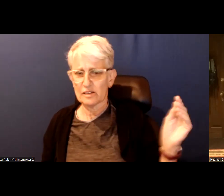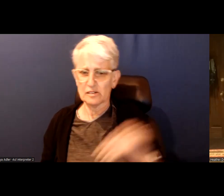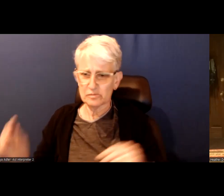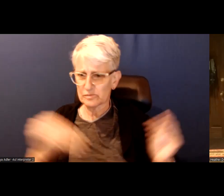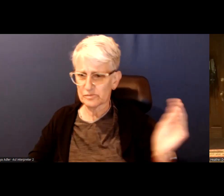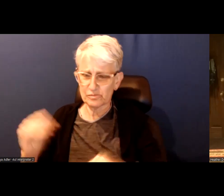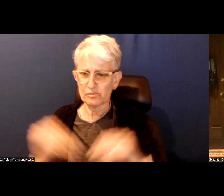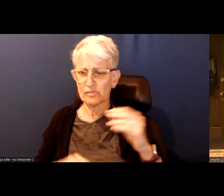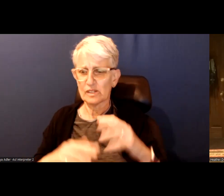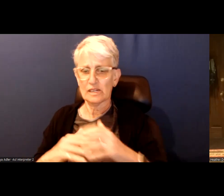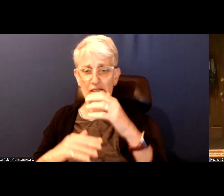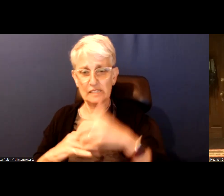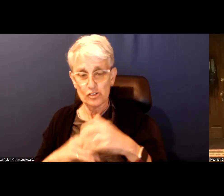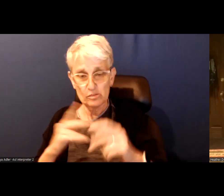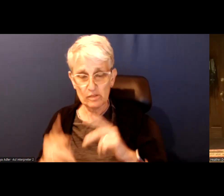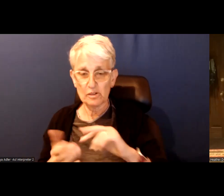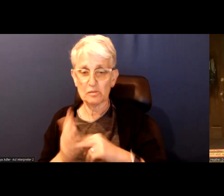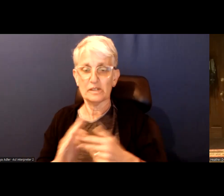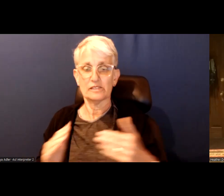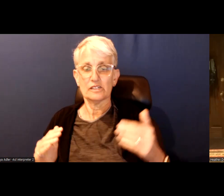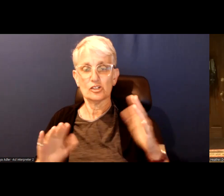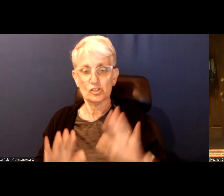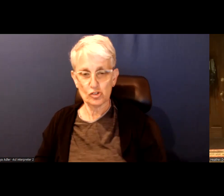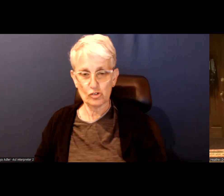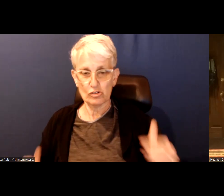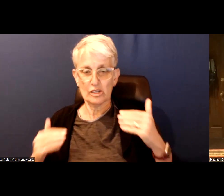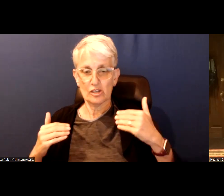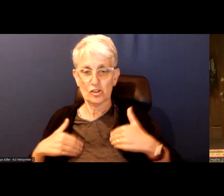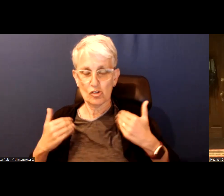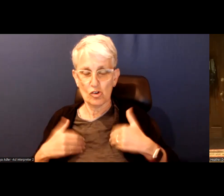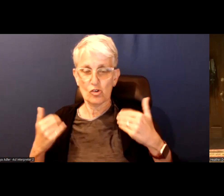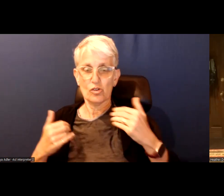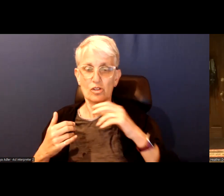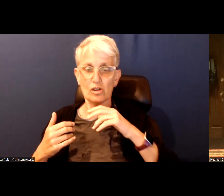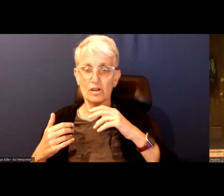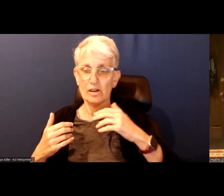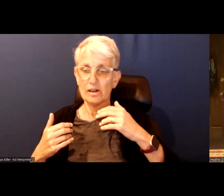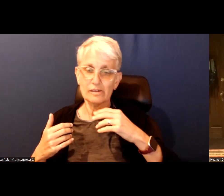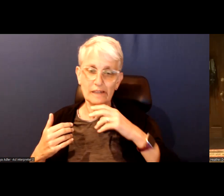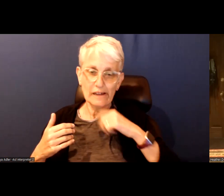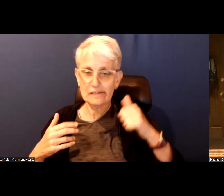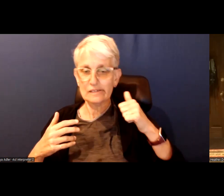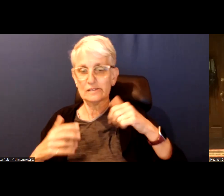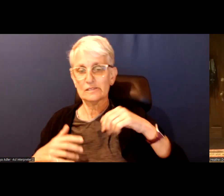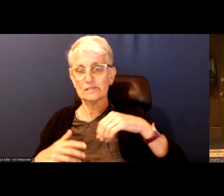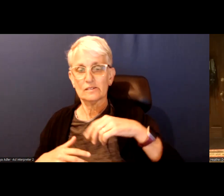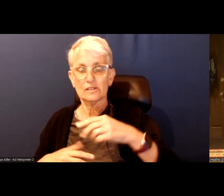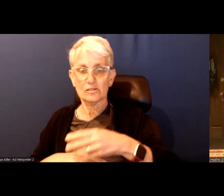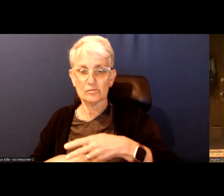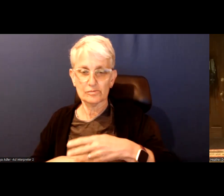this one is based on your area of expertise or their perspective of your key stakeholder group what are the biggest issues facing Toronto and what kind of change is needed? Huge question so, Heather from your urban planning and indigenous perspective and at the urban environment do you want to speak to this question? Ya, thanks so much. I am of mixed and additional bay and settler dissent and I am a member of first nation treaty but I also want to make clear that I am sharing my individual perspective and I'm not speaking on behalf of of any specific indigenous peoples or nation.